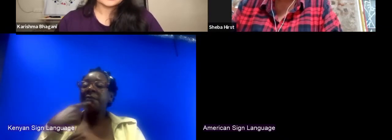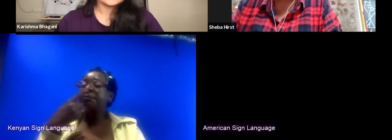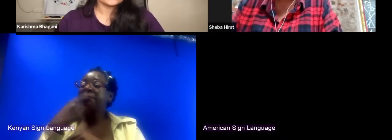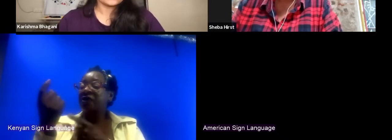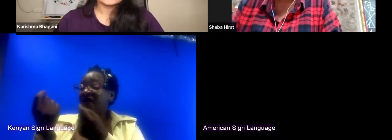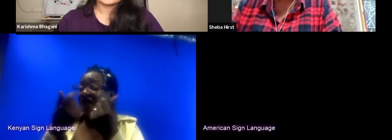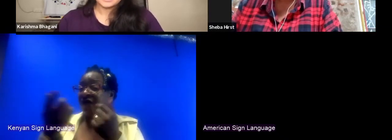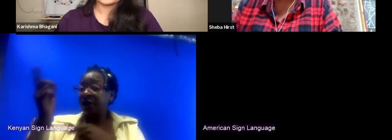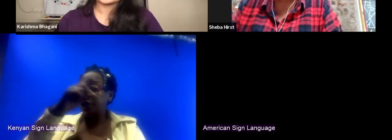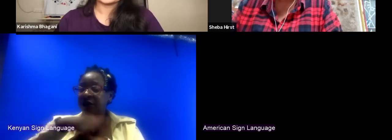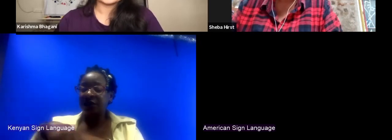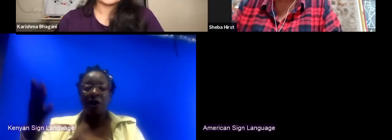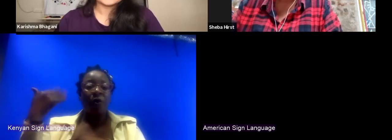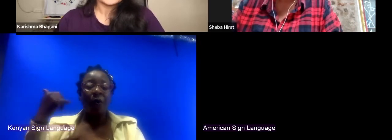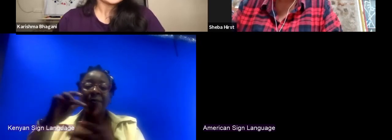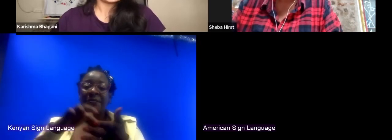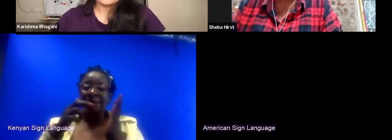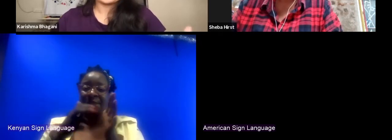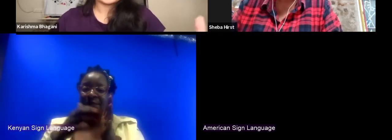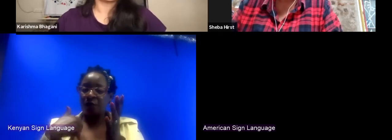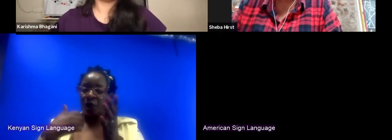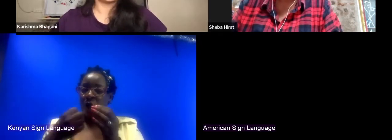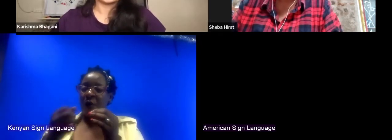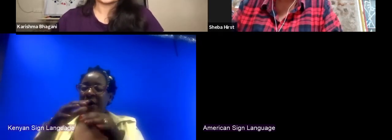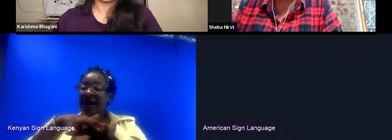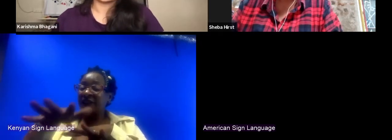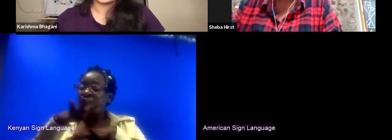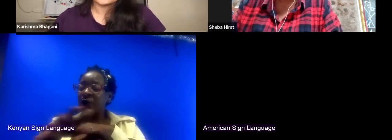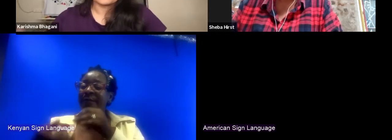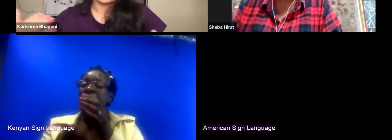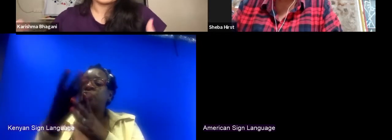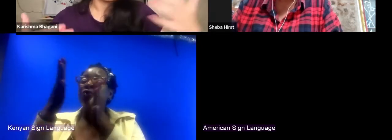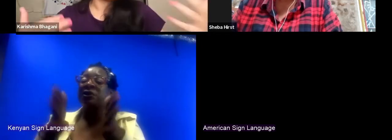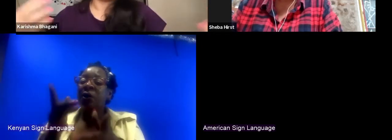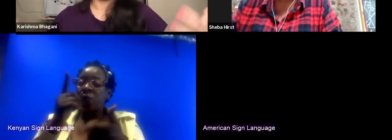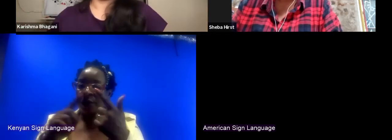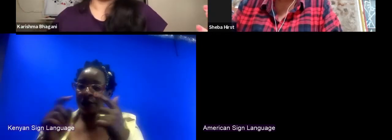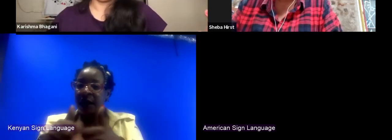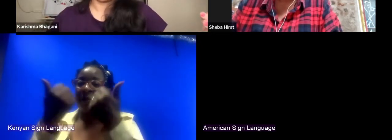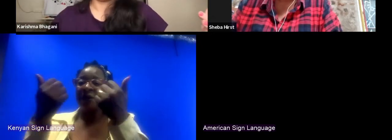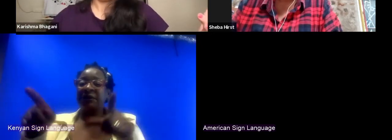as in the work that happens in the space is happening as you go. And just, as you said, you're making it up as you go along